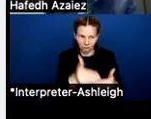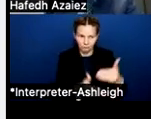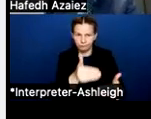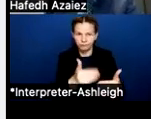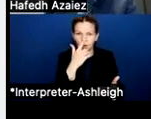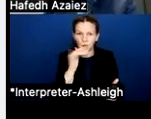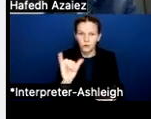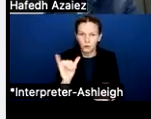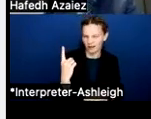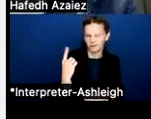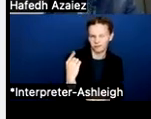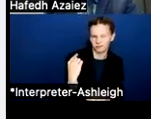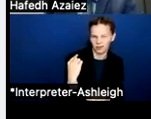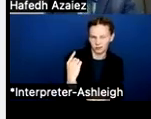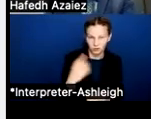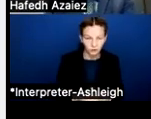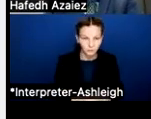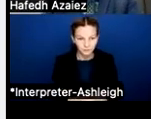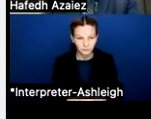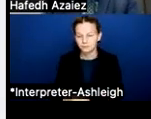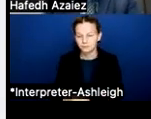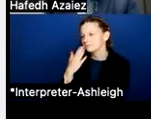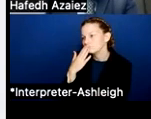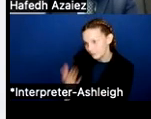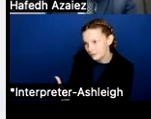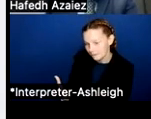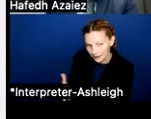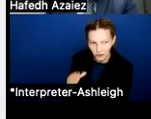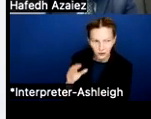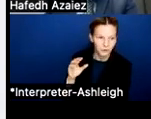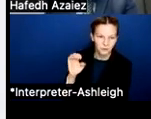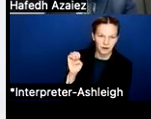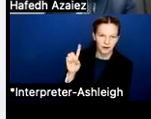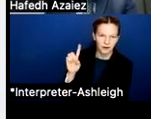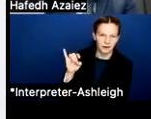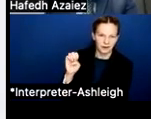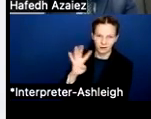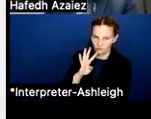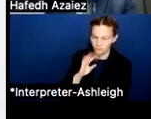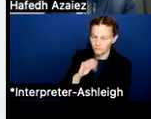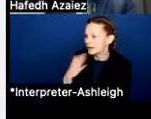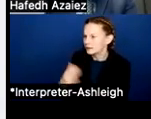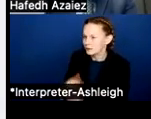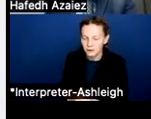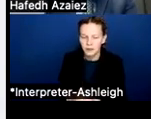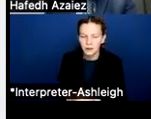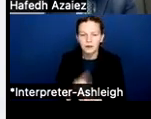Thank you Dr. Azaiez. Before I finish on this slide, just to kind of refresh us on what happened last year,